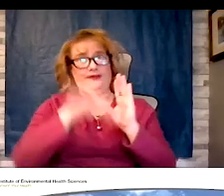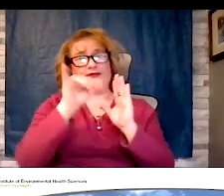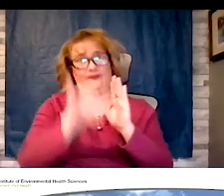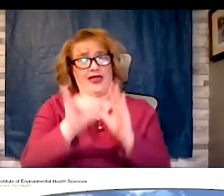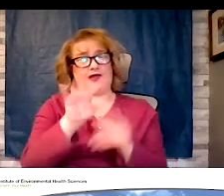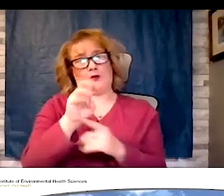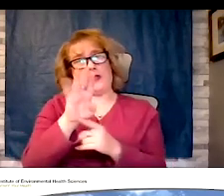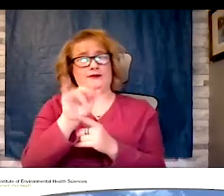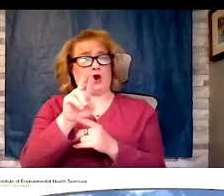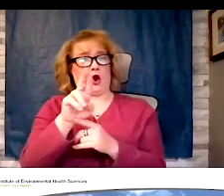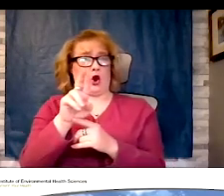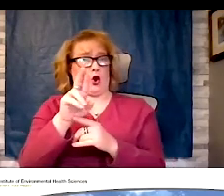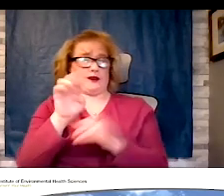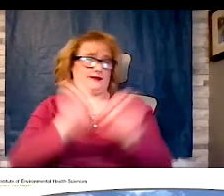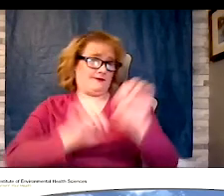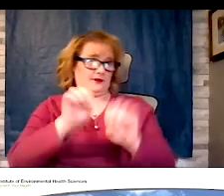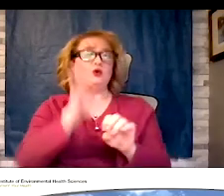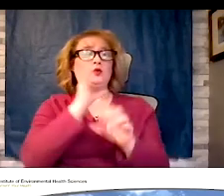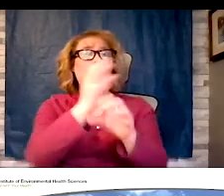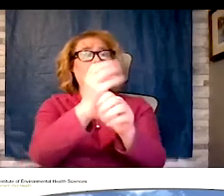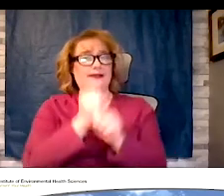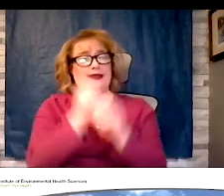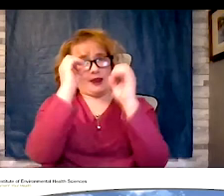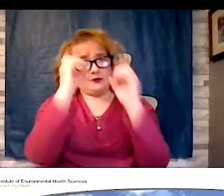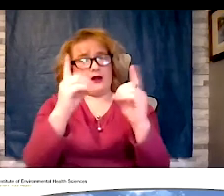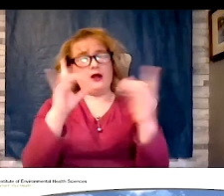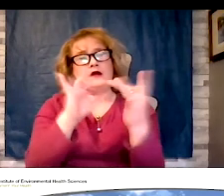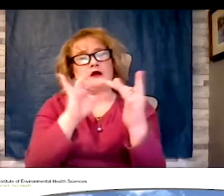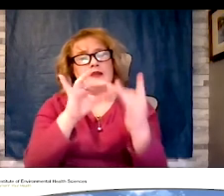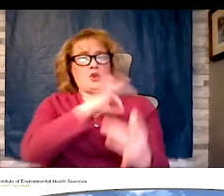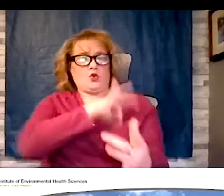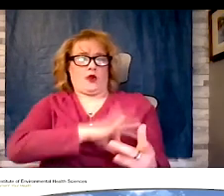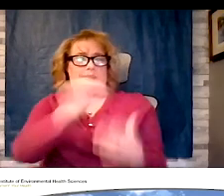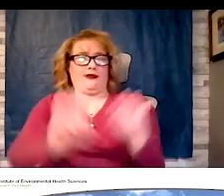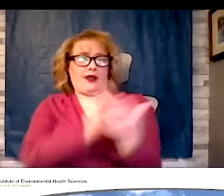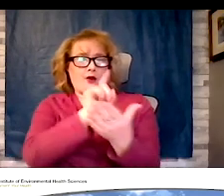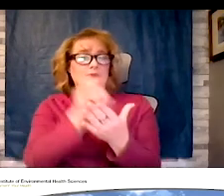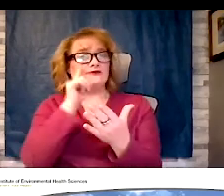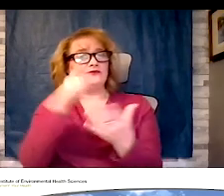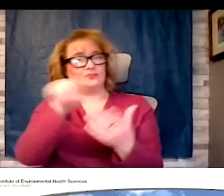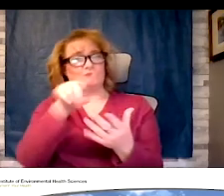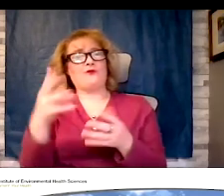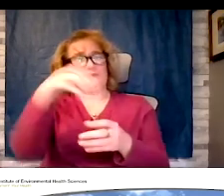educational contact credit hours for your participation. A few